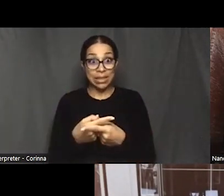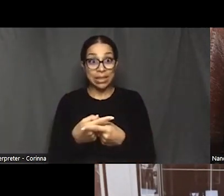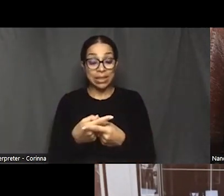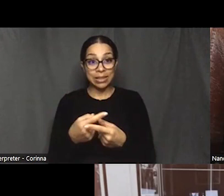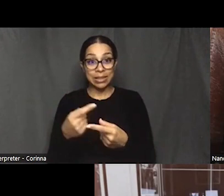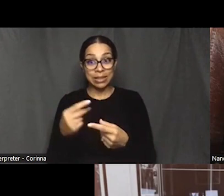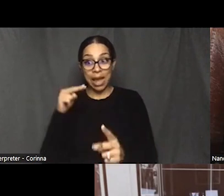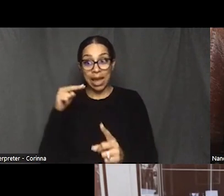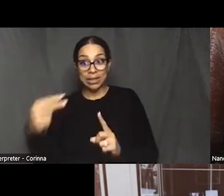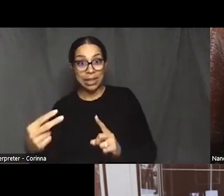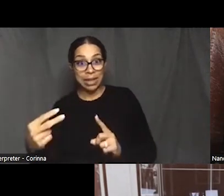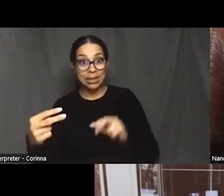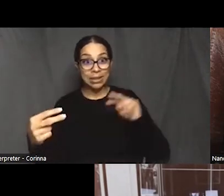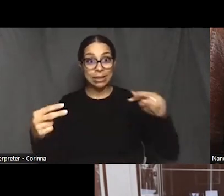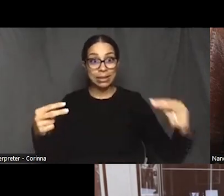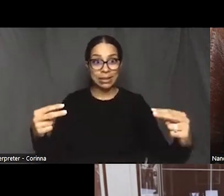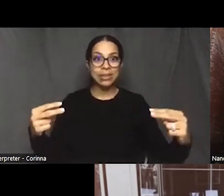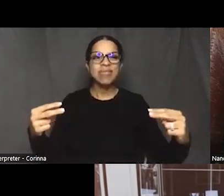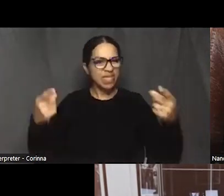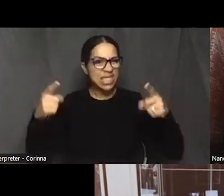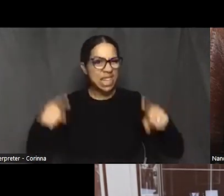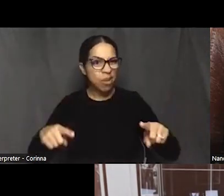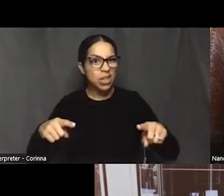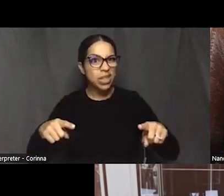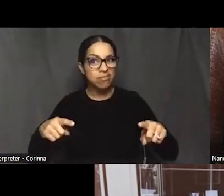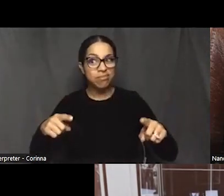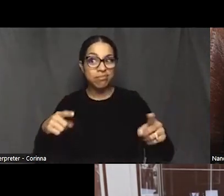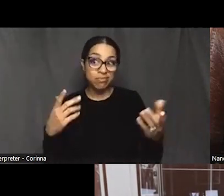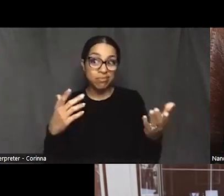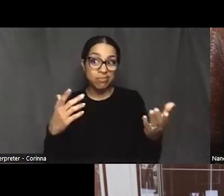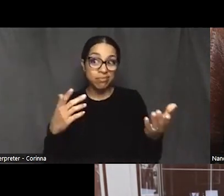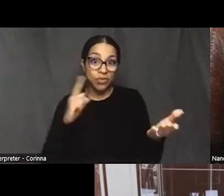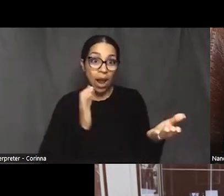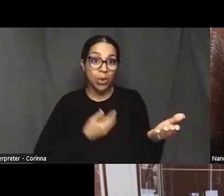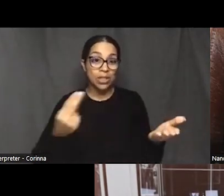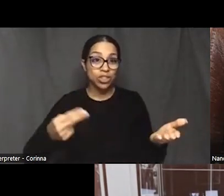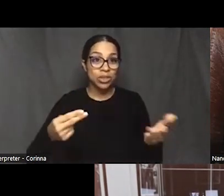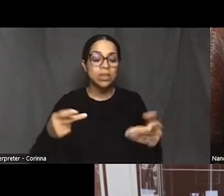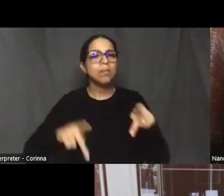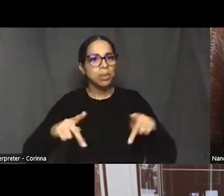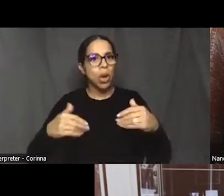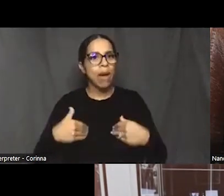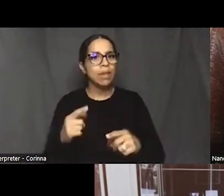The people have a different perspective of history,